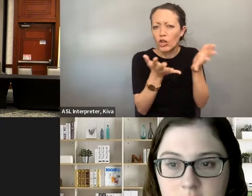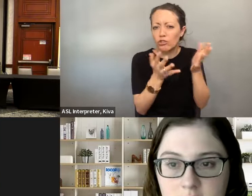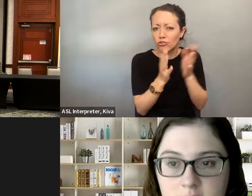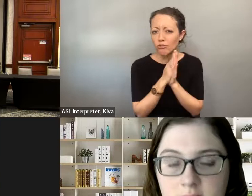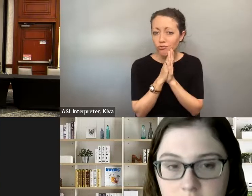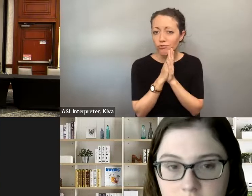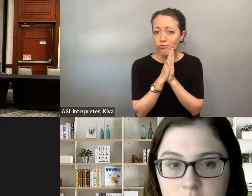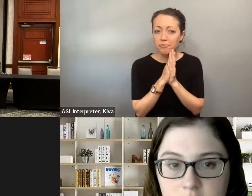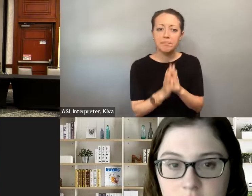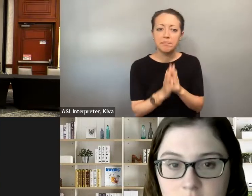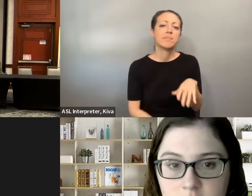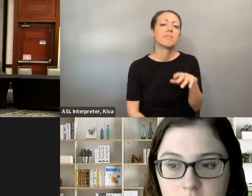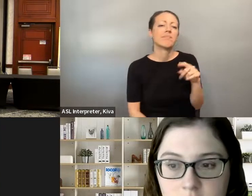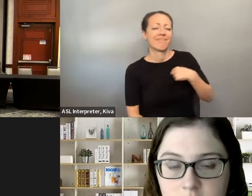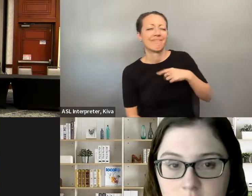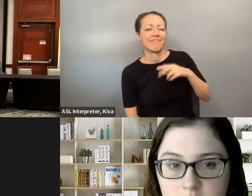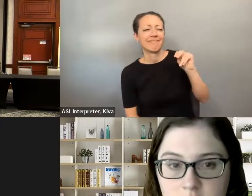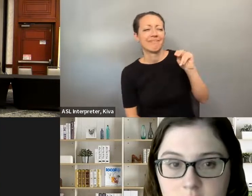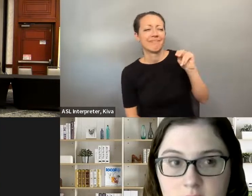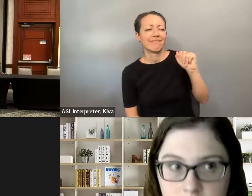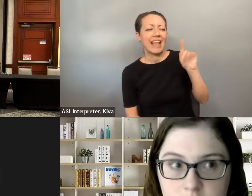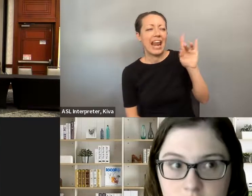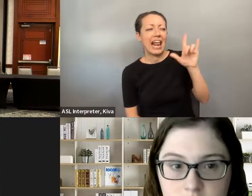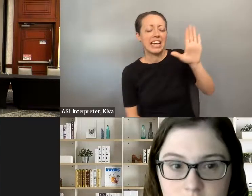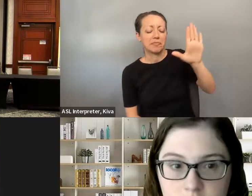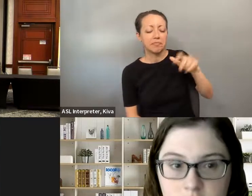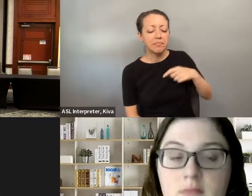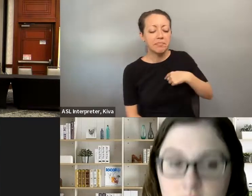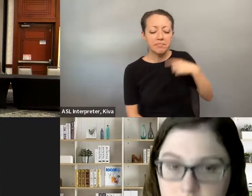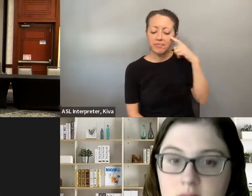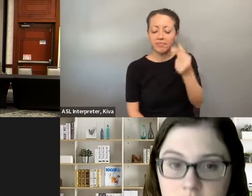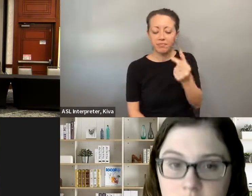This is for all panelists is what avenues exist to promote the candidacy of people with disabilities, or how create and solify pathways for people with disabilities to run for office. to run for office? » This is Natalie. I would